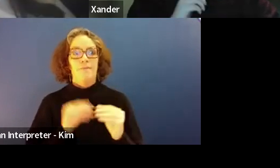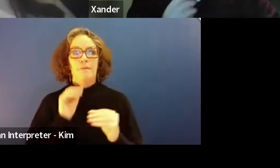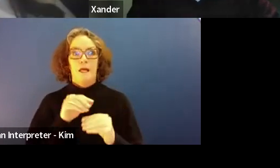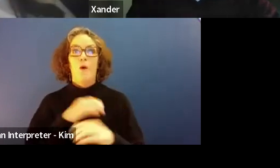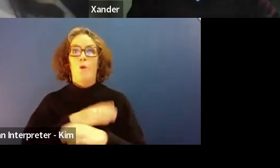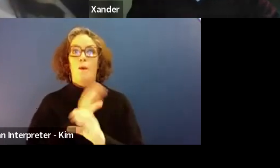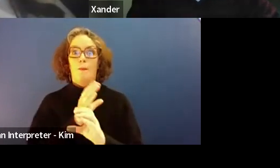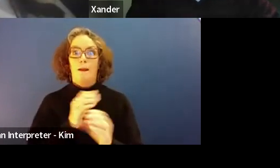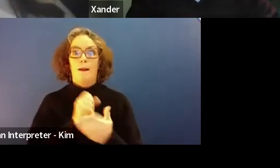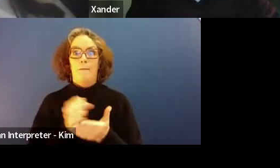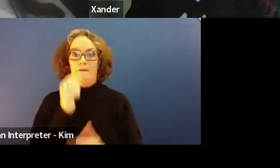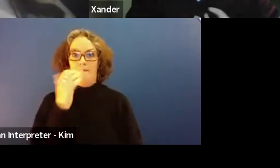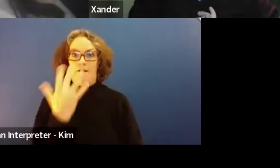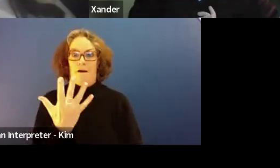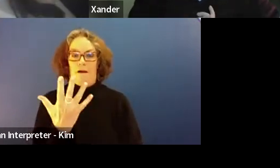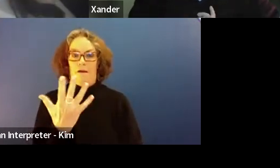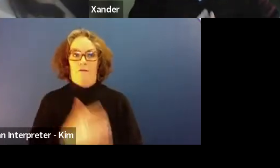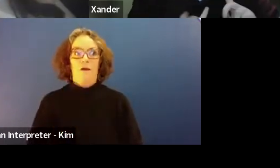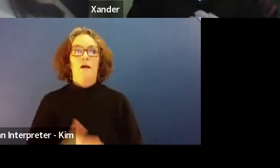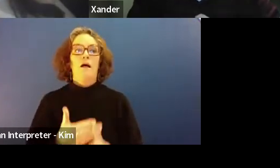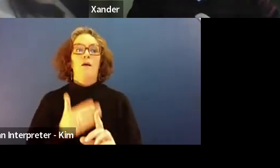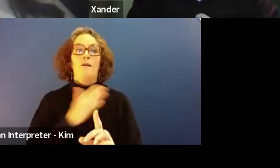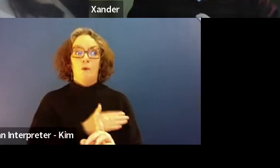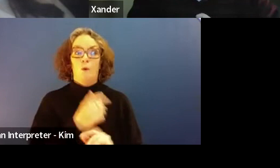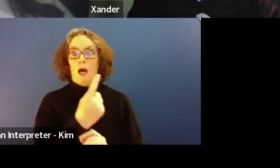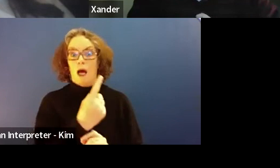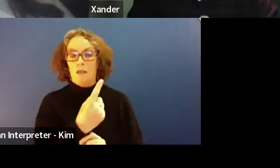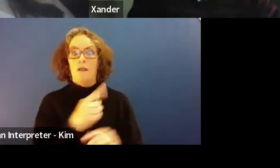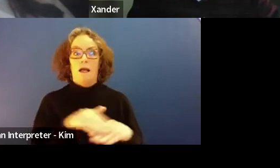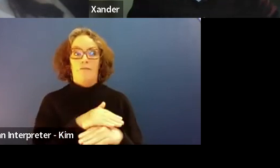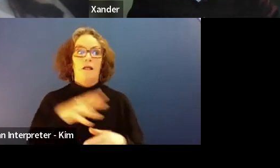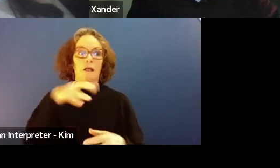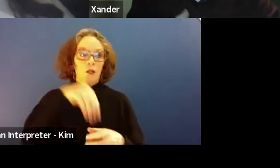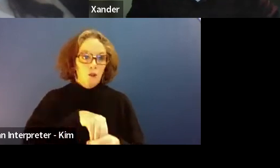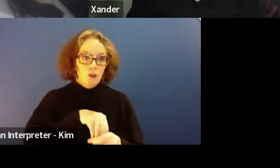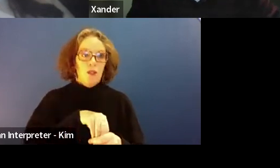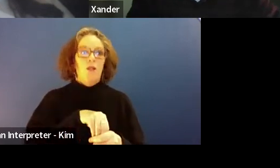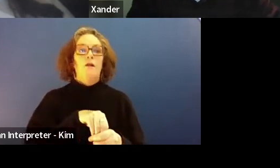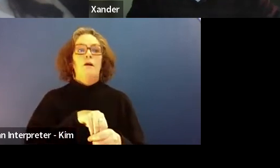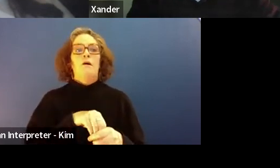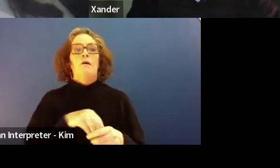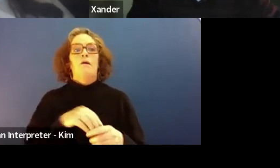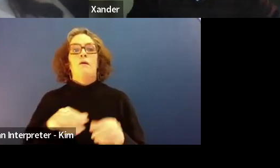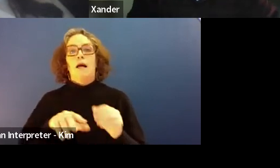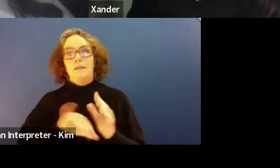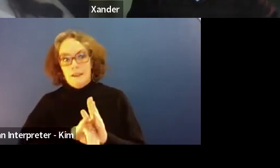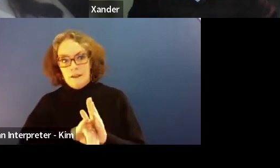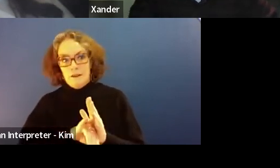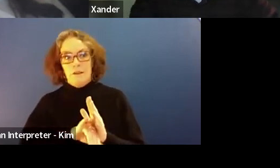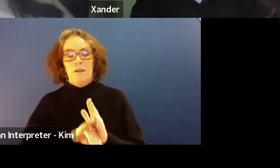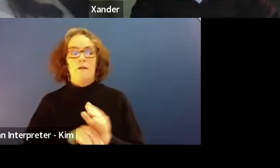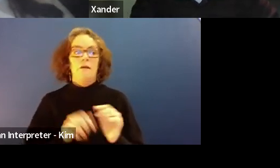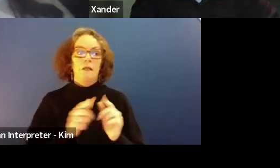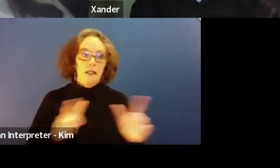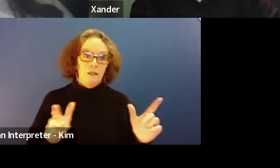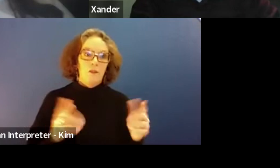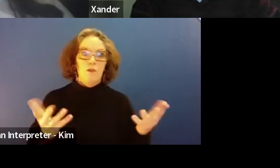The earlier webinars covered inclusion identity, language, and where to start with inclusion early childhood.